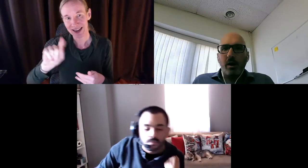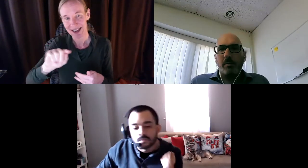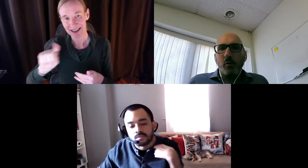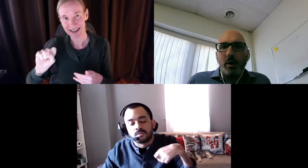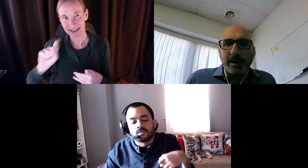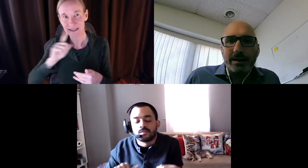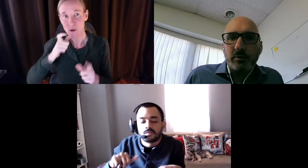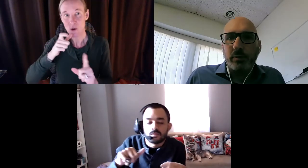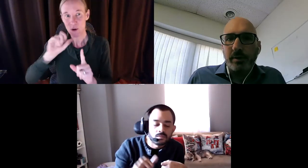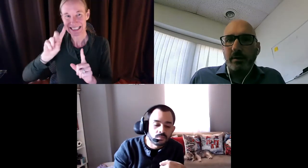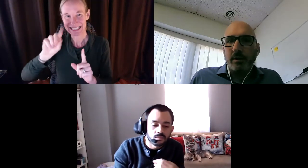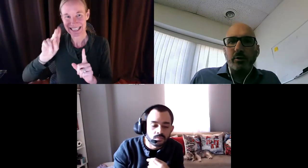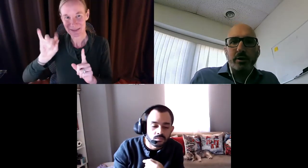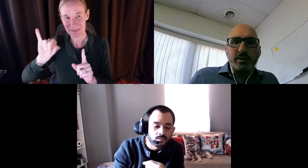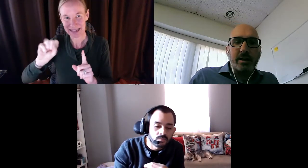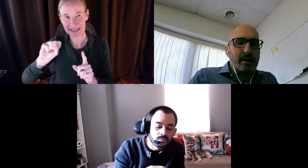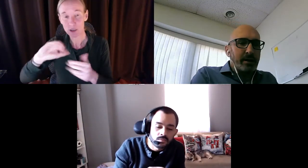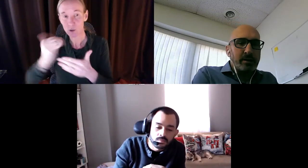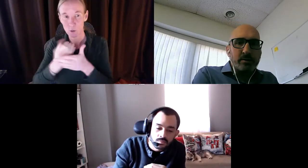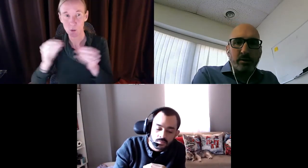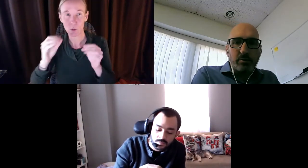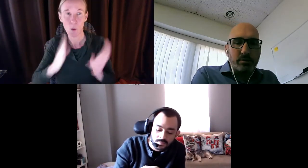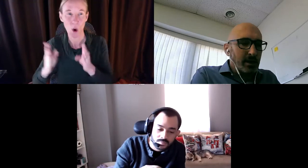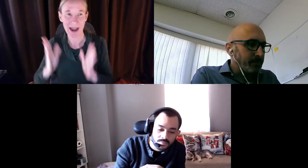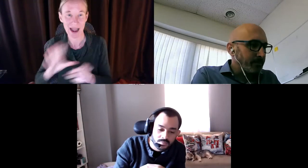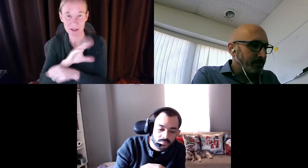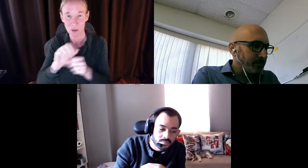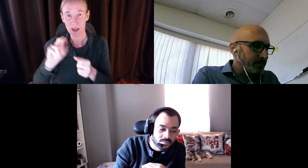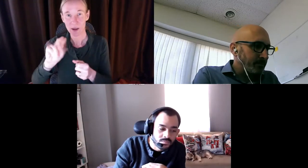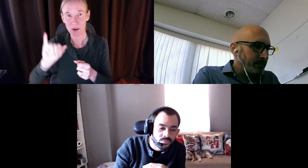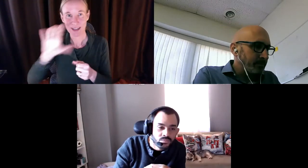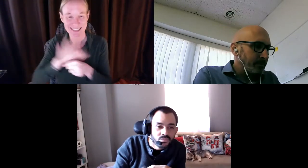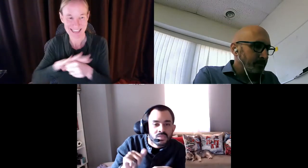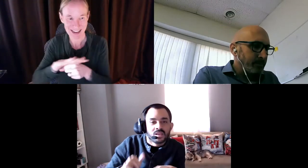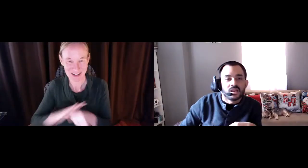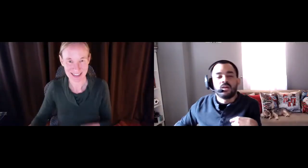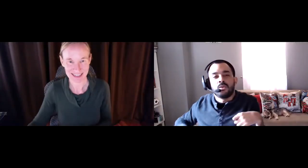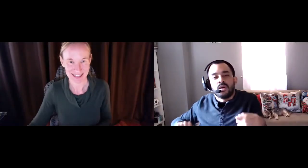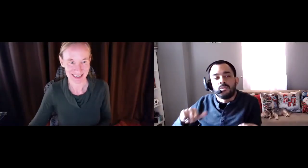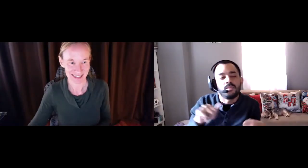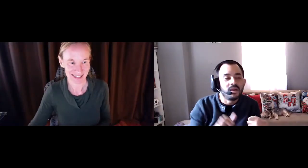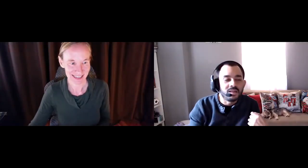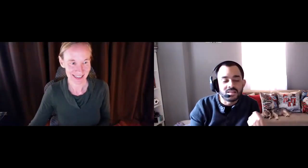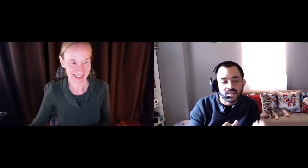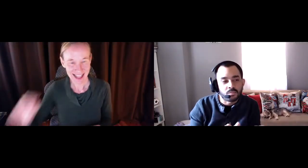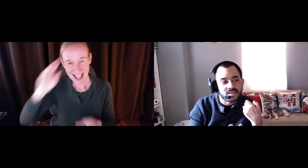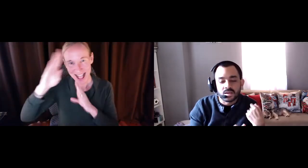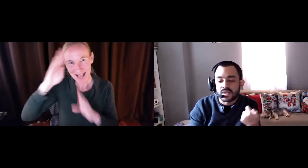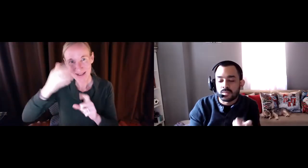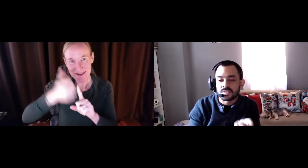I will introduce the newest staff member, Senator